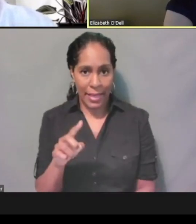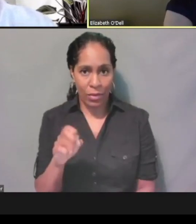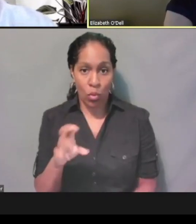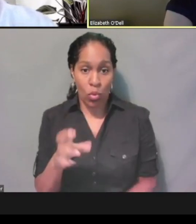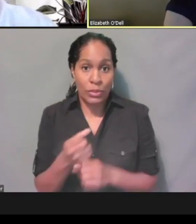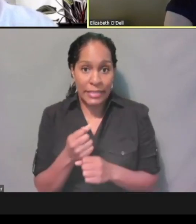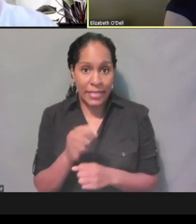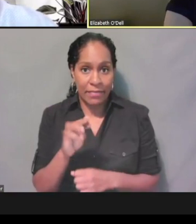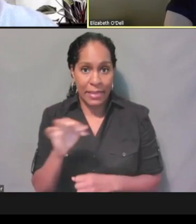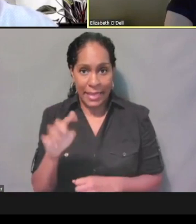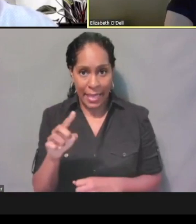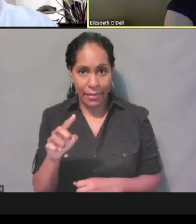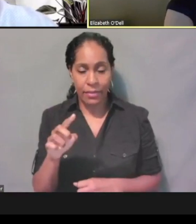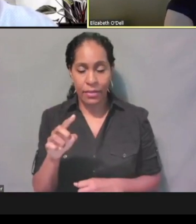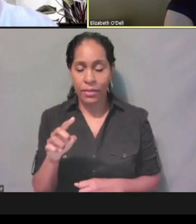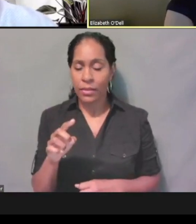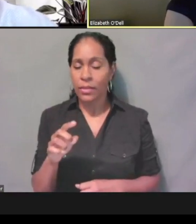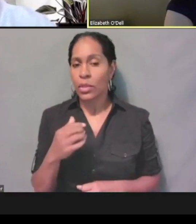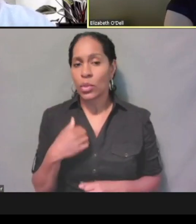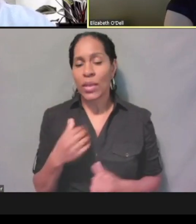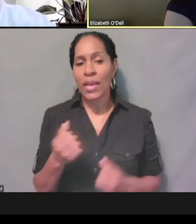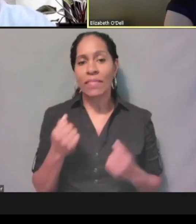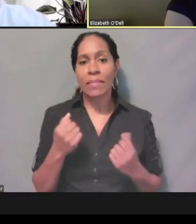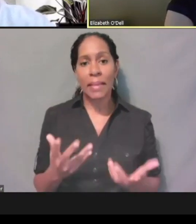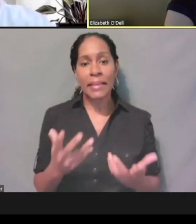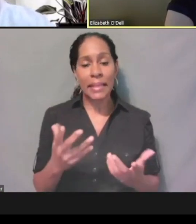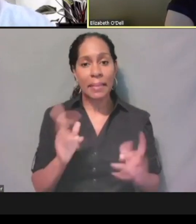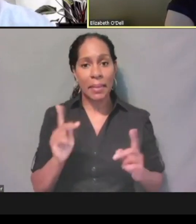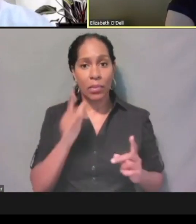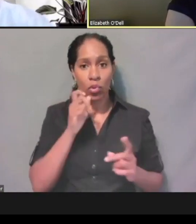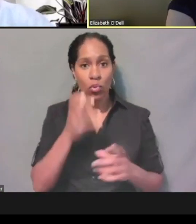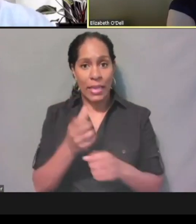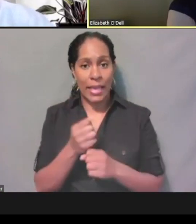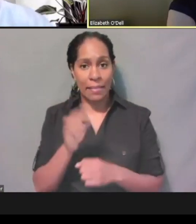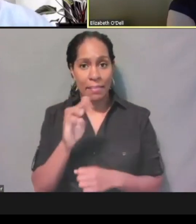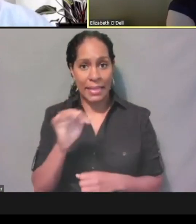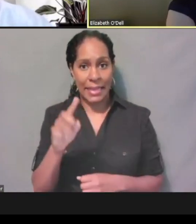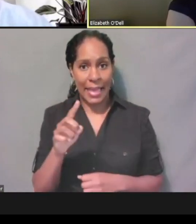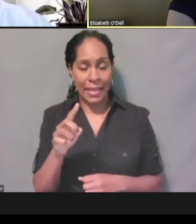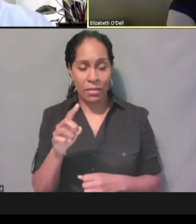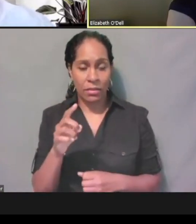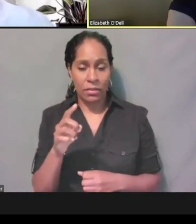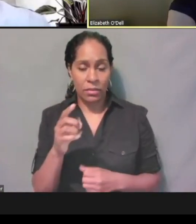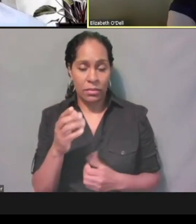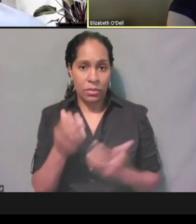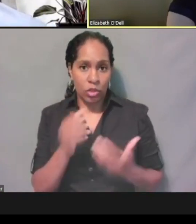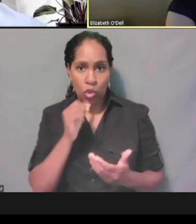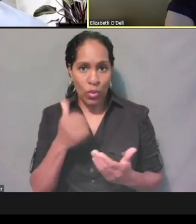We do have a lot of beneficiaries who may be unhoused and do not have a permanent address.